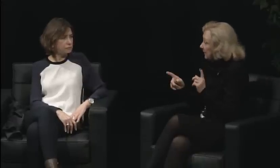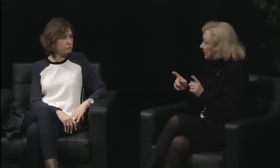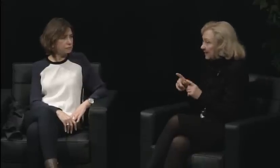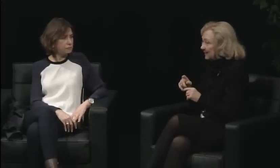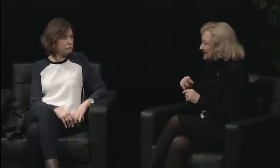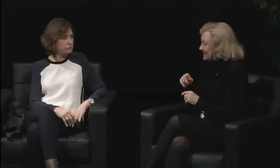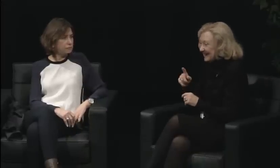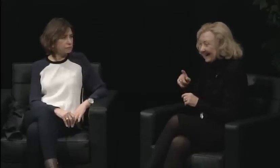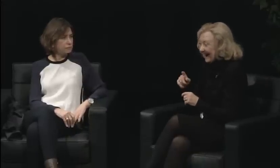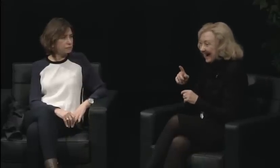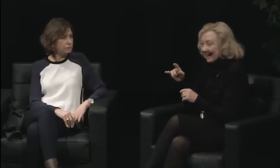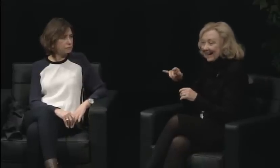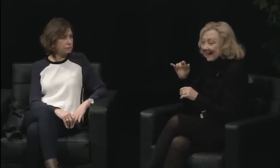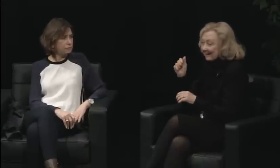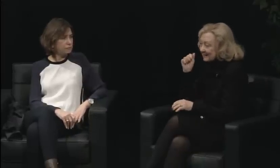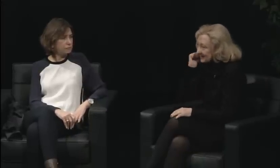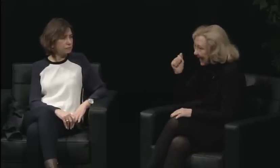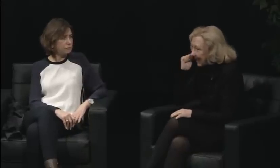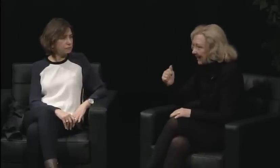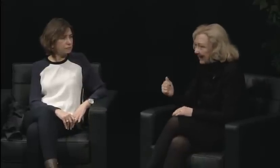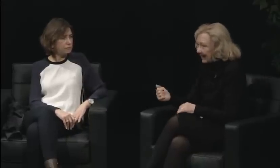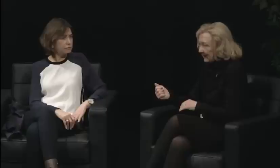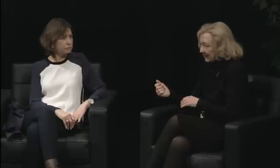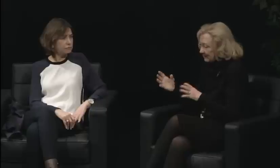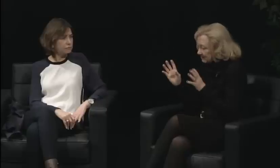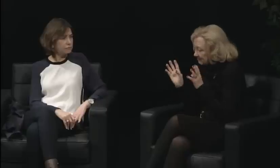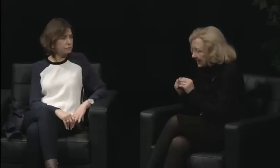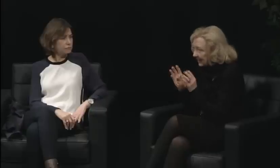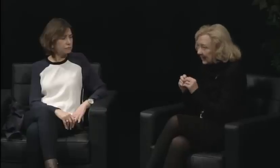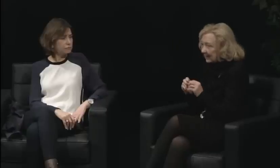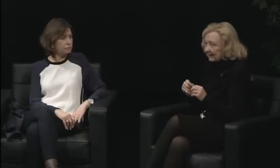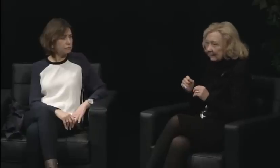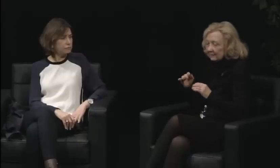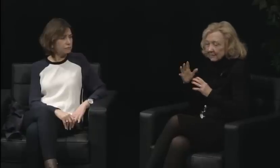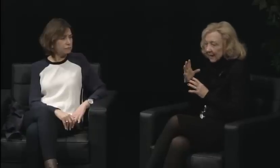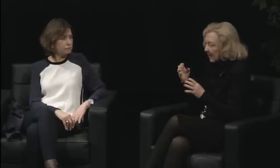in that way, in that situation. That leads to another question.